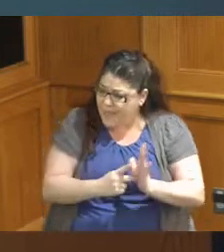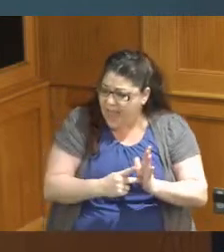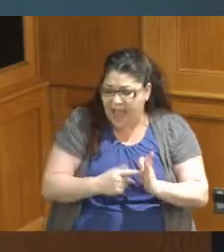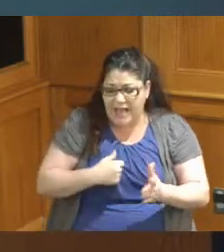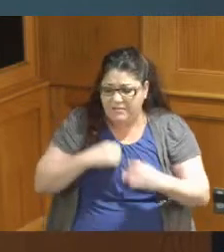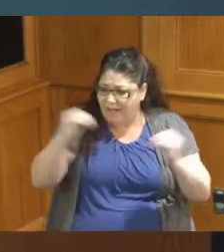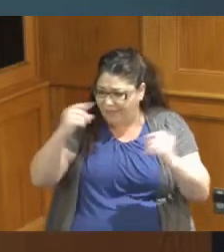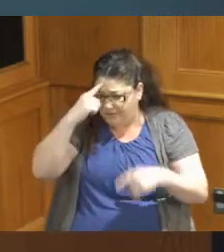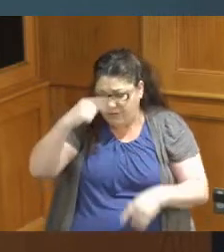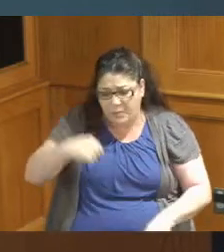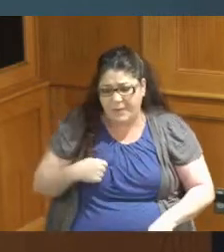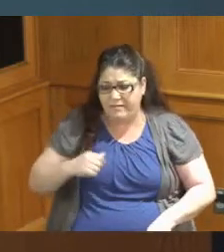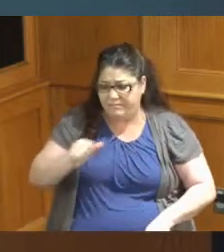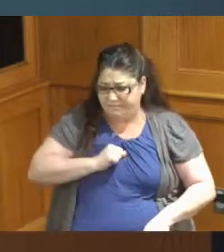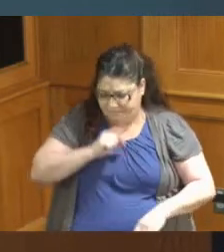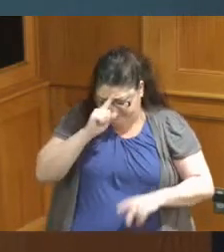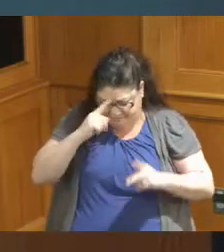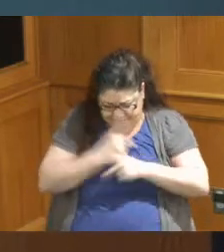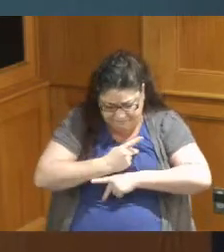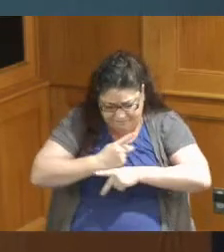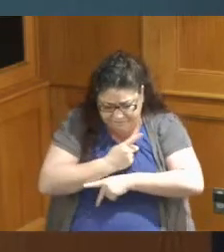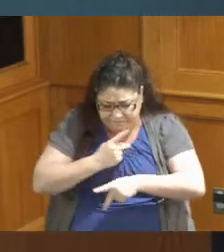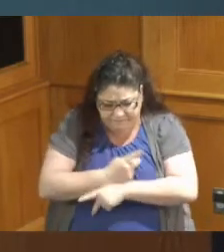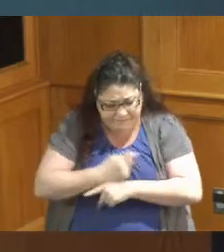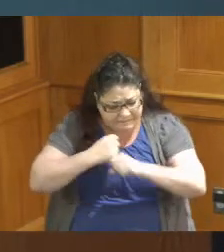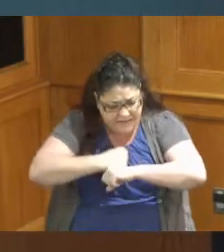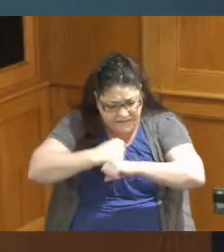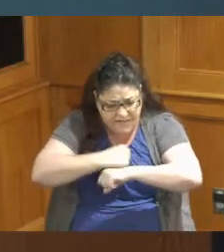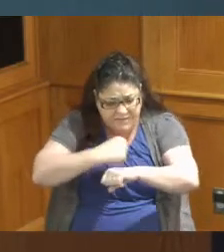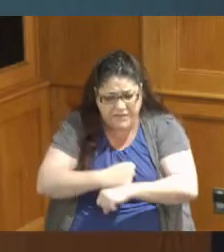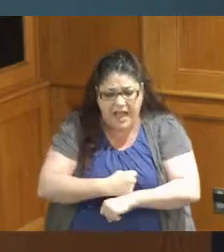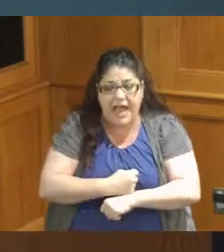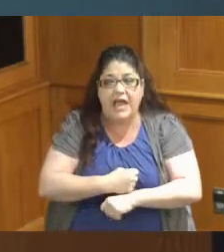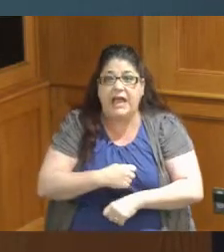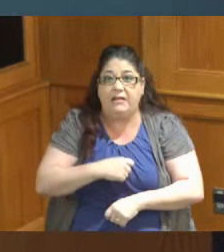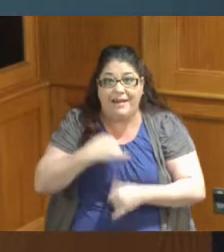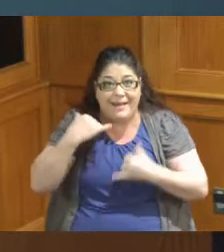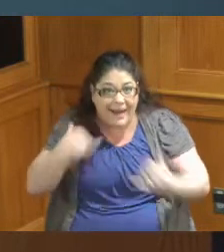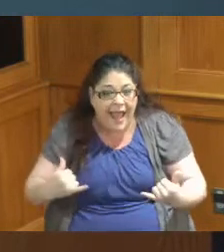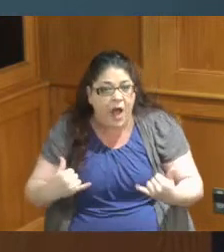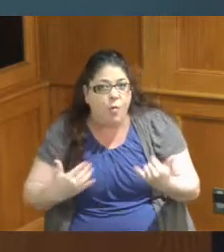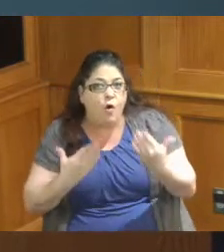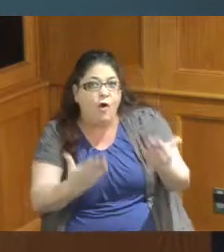thing out yourself and he wouldn't wouldn't believe that we have something like this so